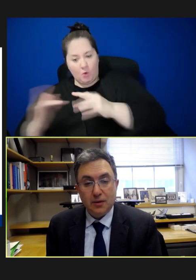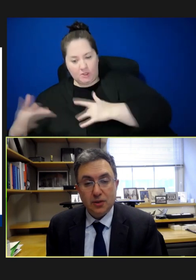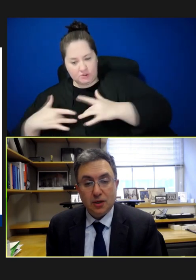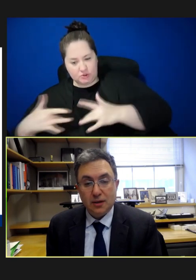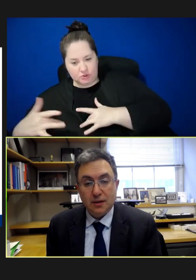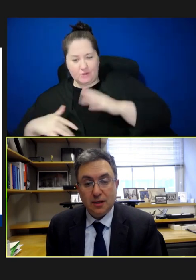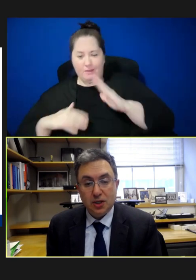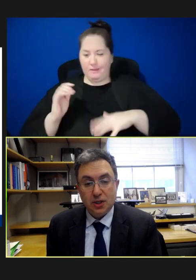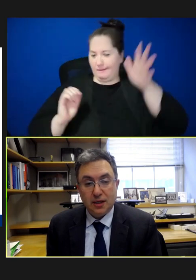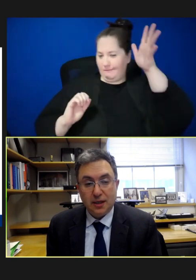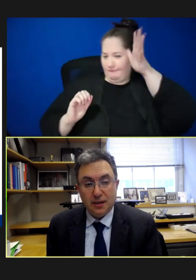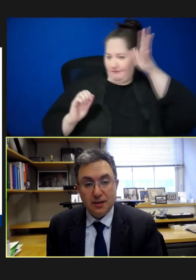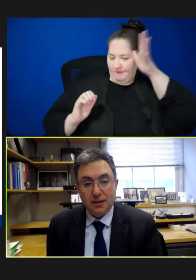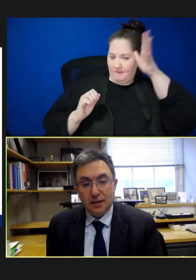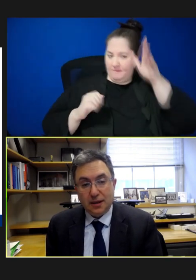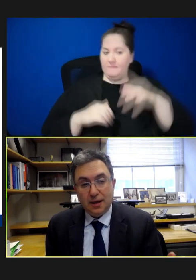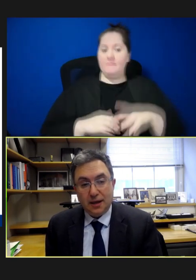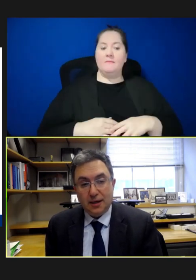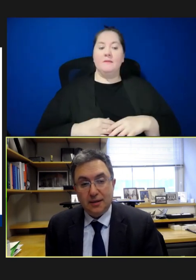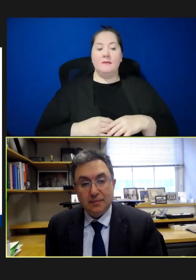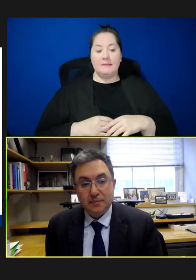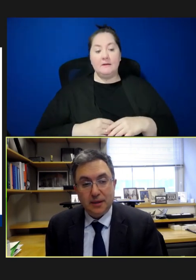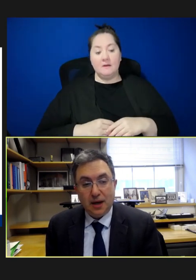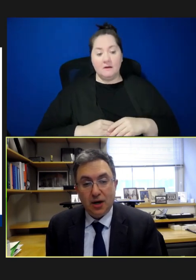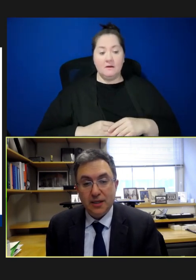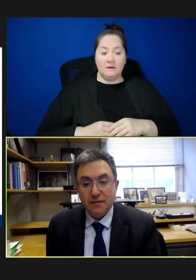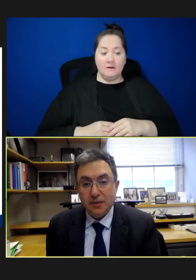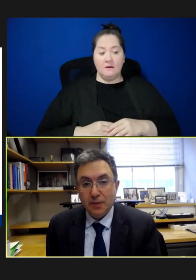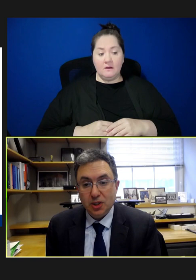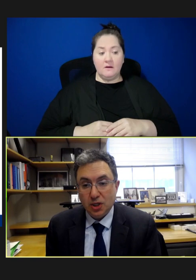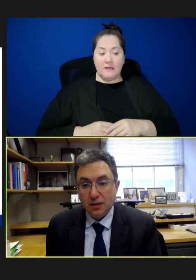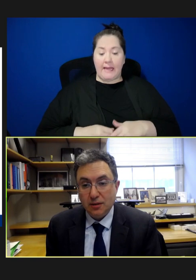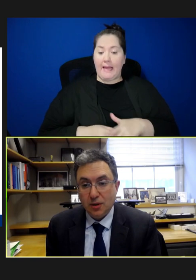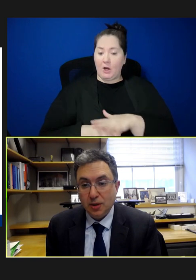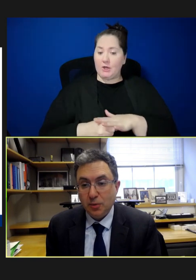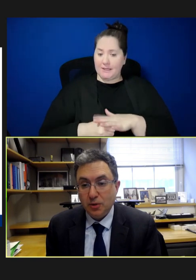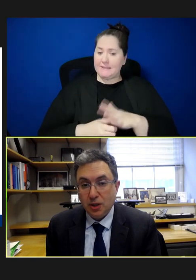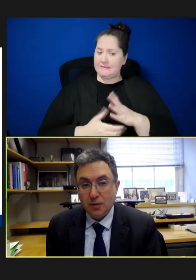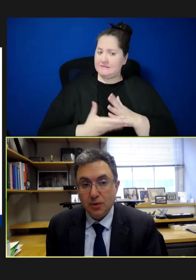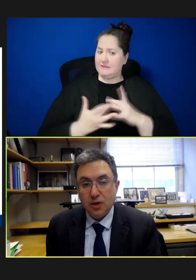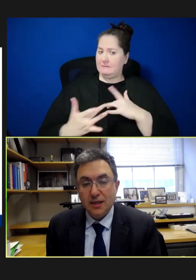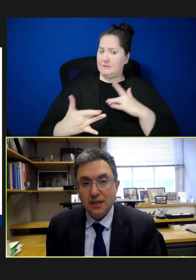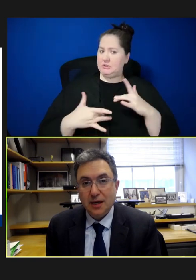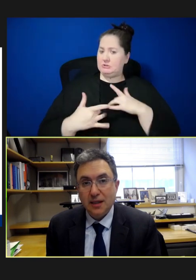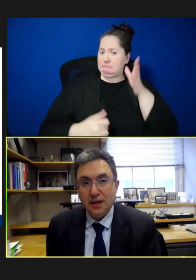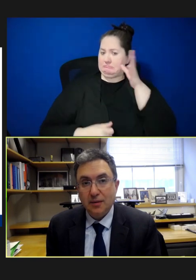those are certainly areas of some concern in the Pew Charitable Trusts. And I think